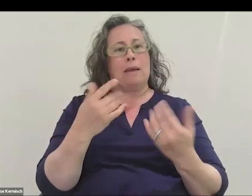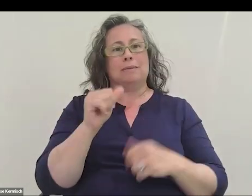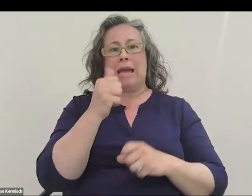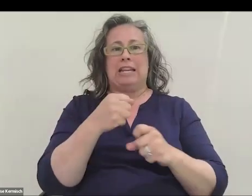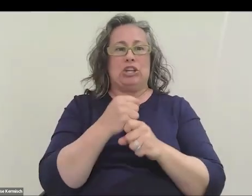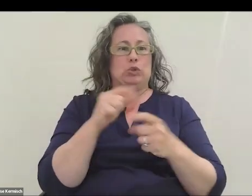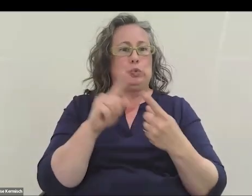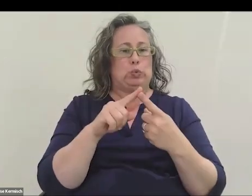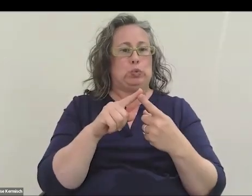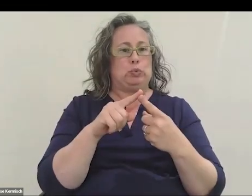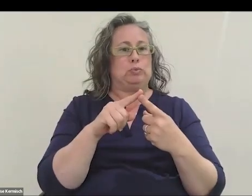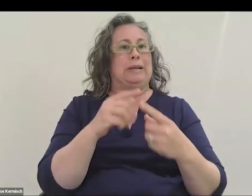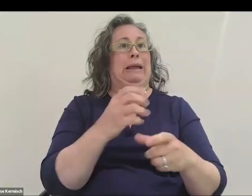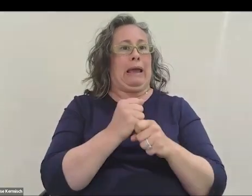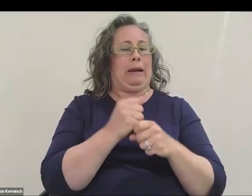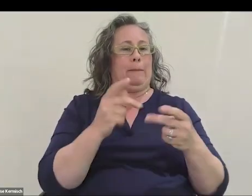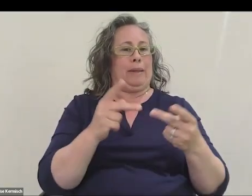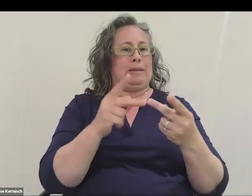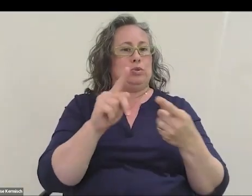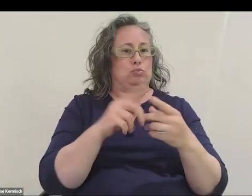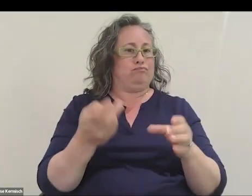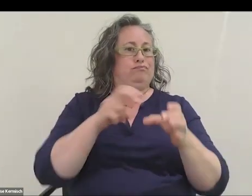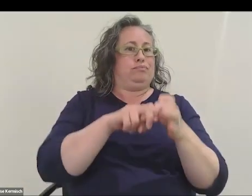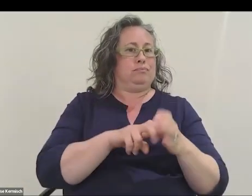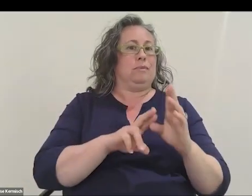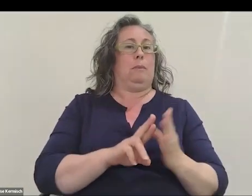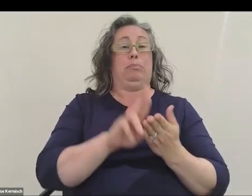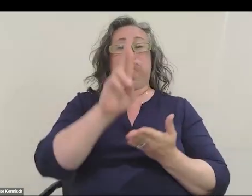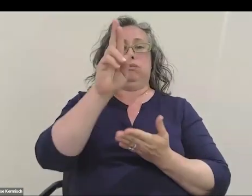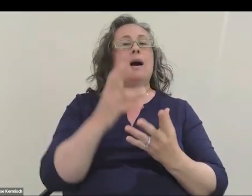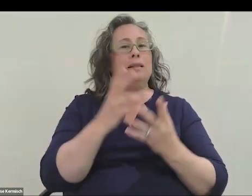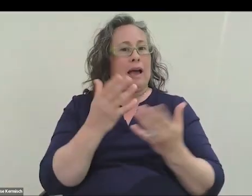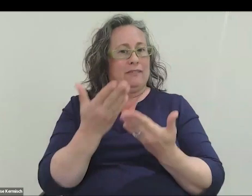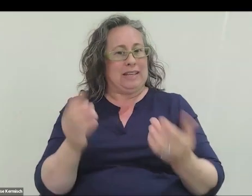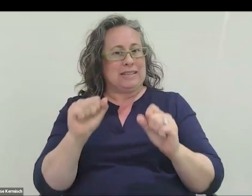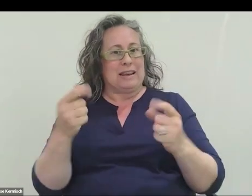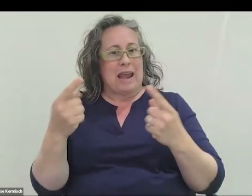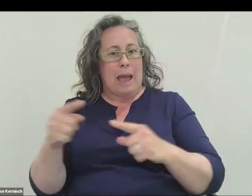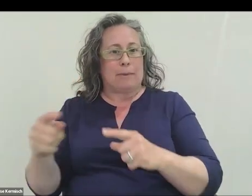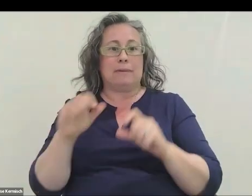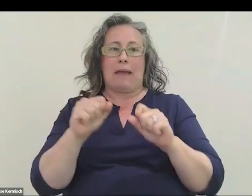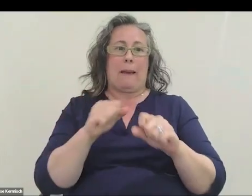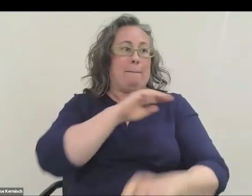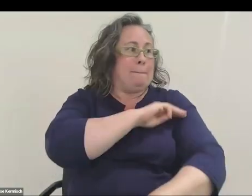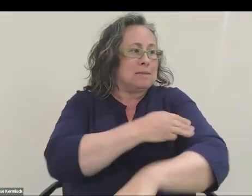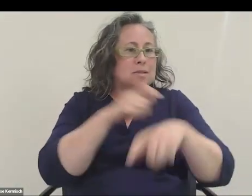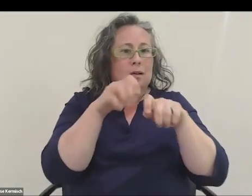to fly on a NASA space flight and a lot of things can happen. You can tear a muscle, break a bone,